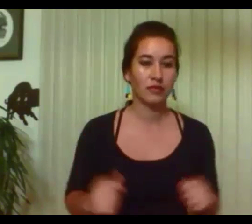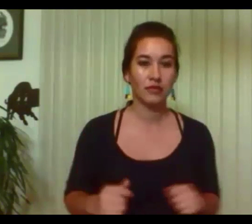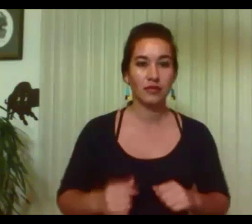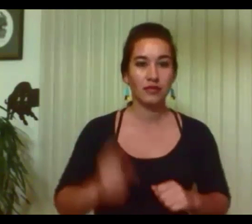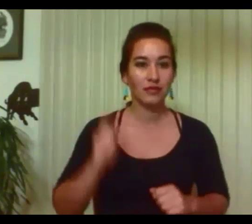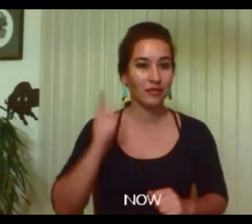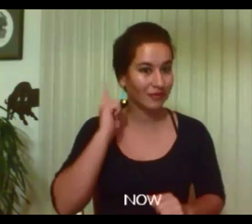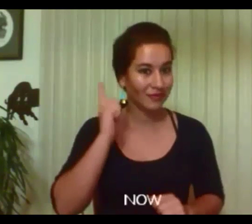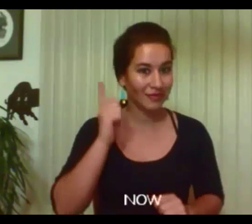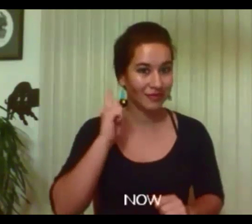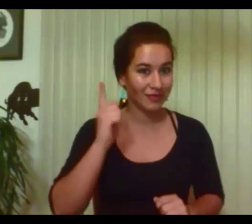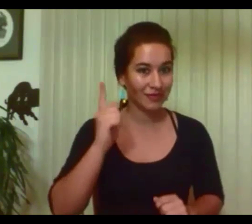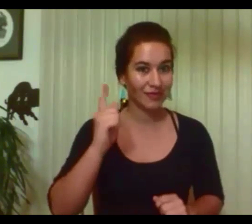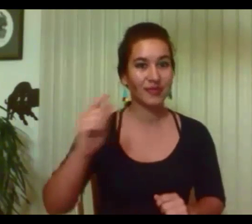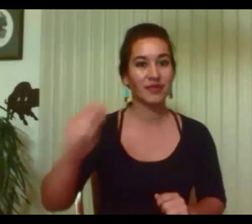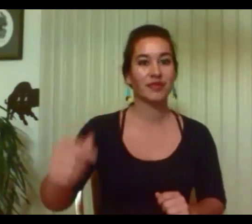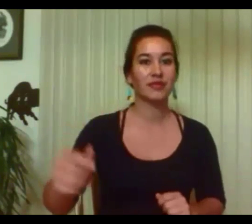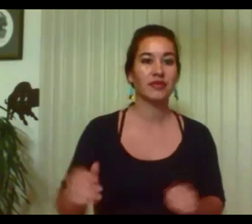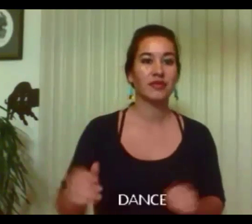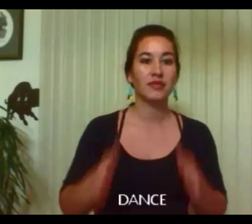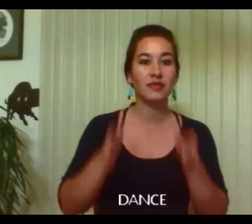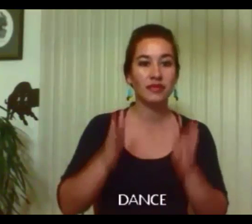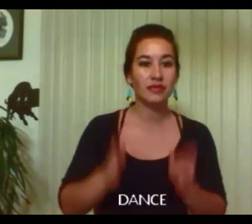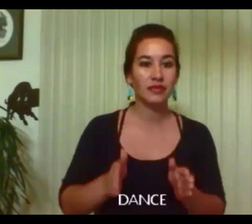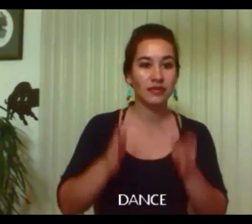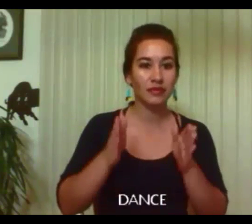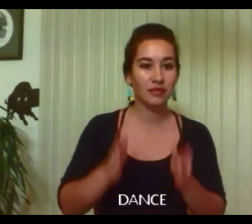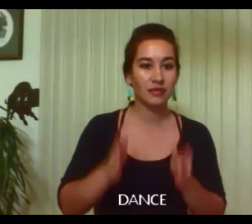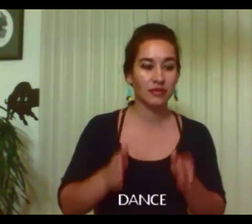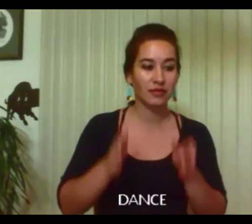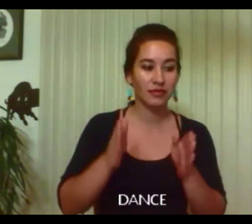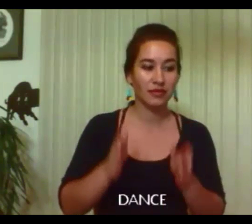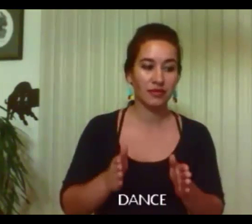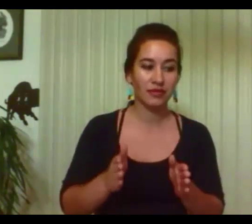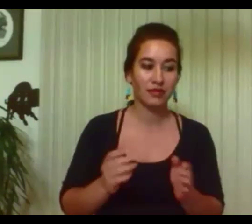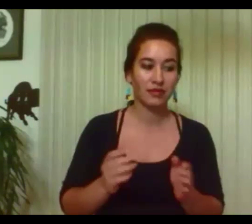One final breath and he answers the call